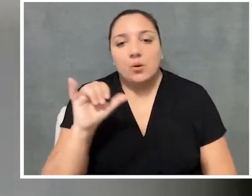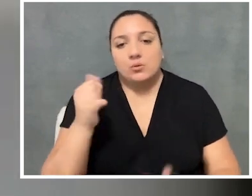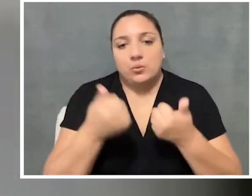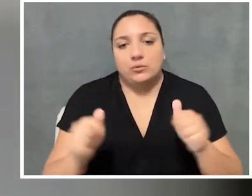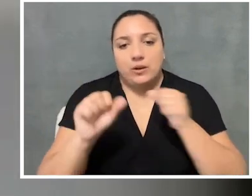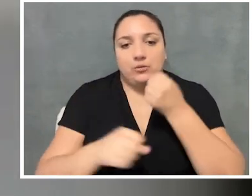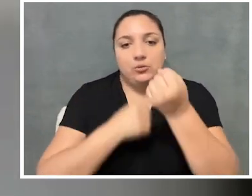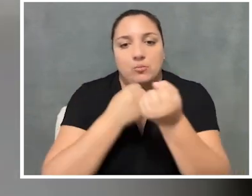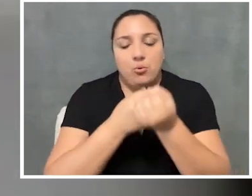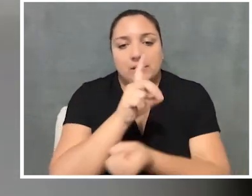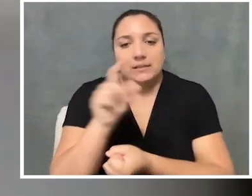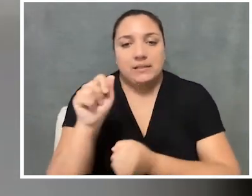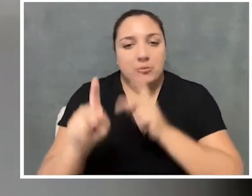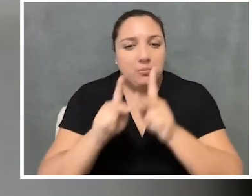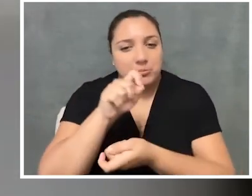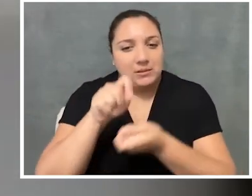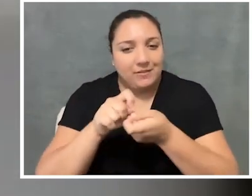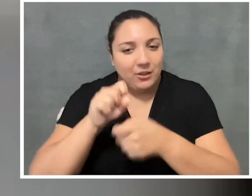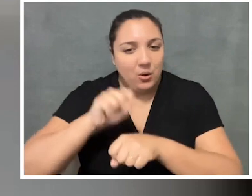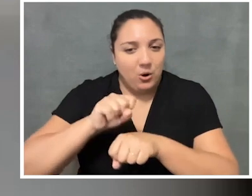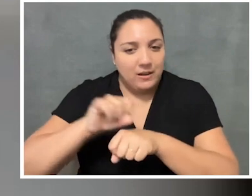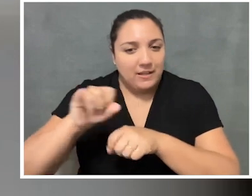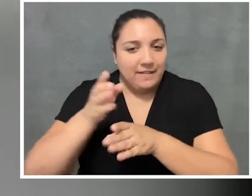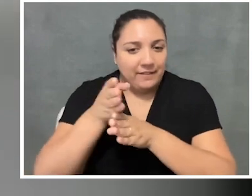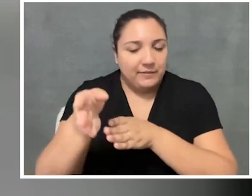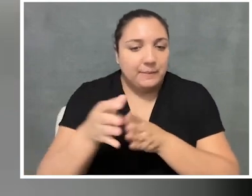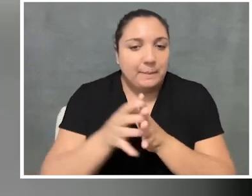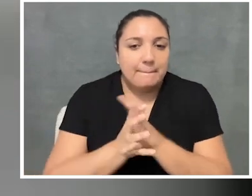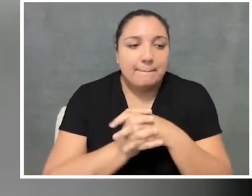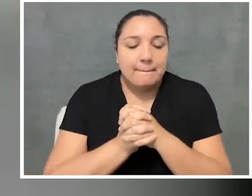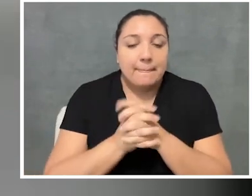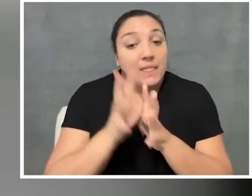to support disabled folks specifically working in the field,